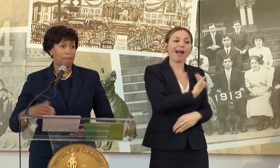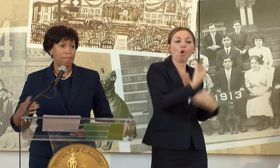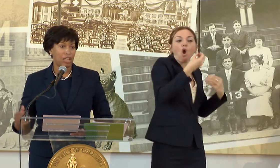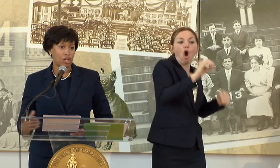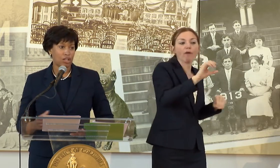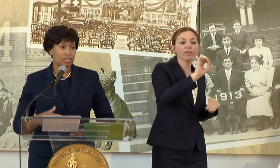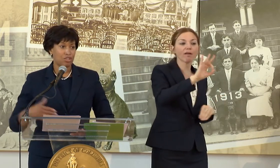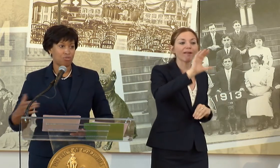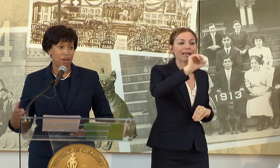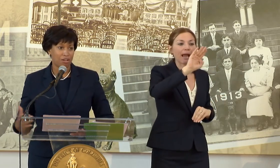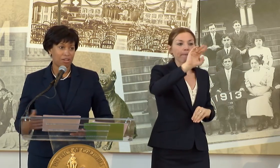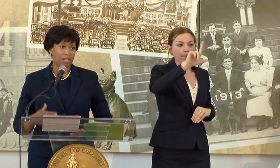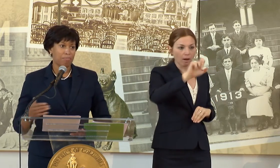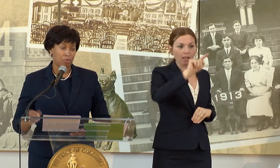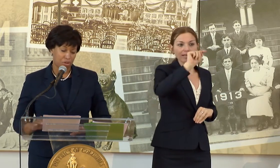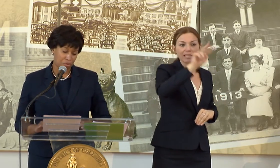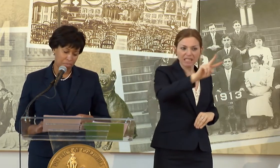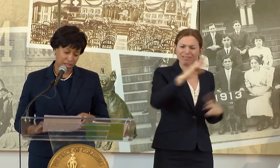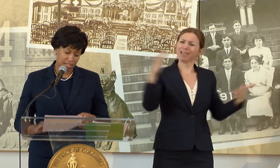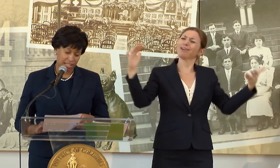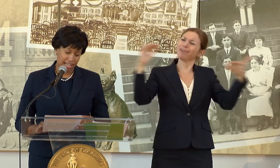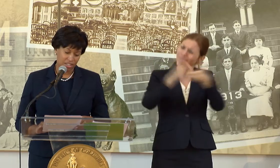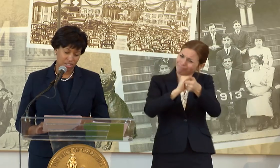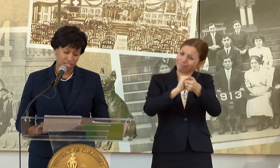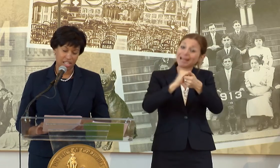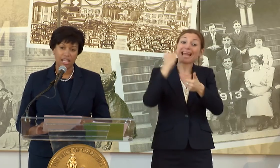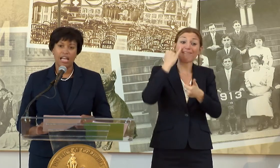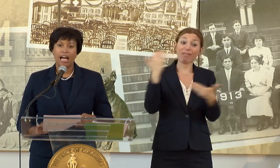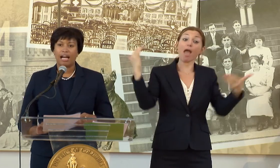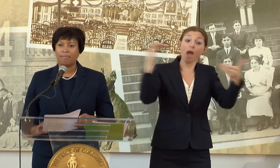AND BIGGER AND STRONGER AND MORE ROBUST AGENCY.